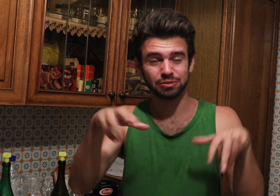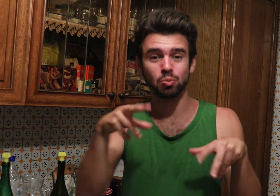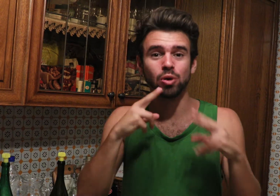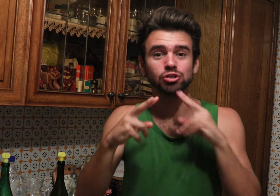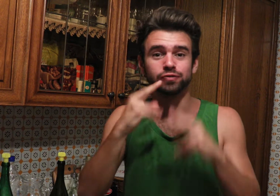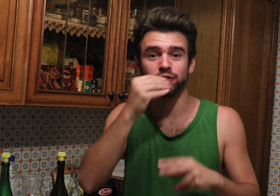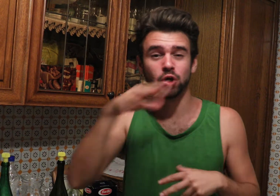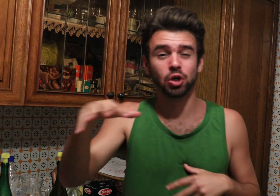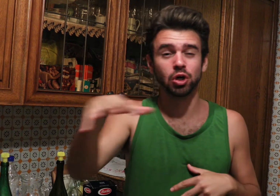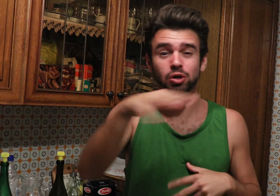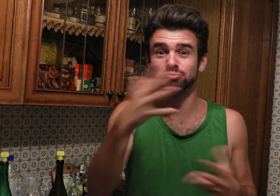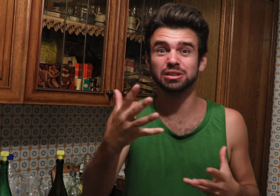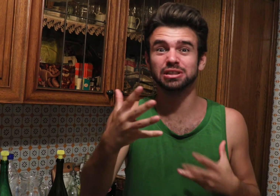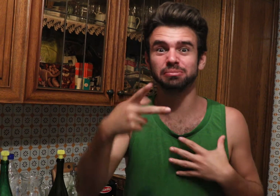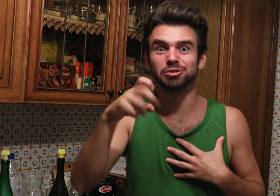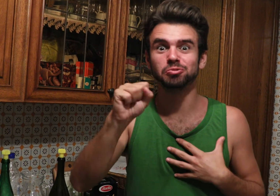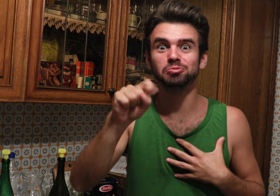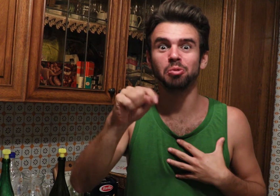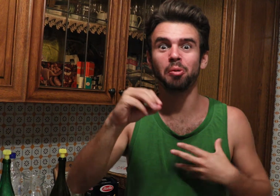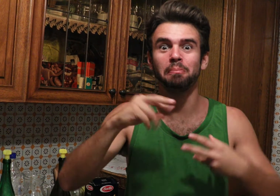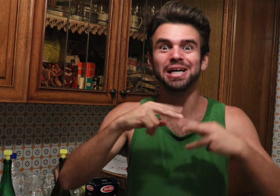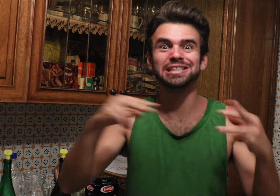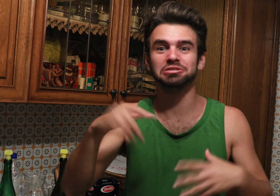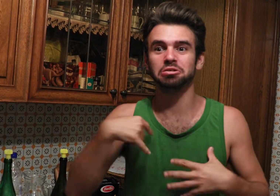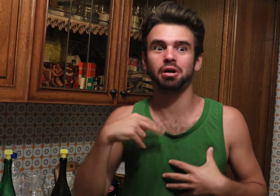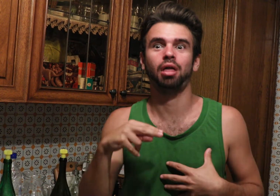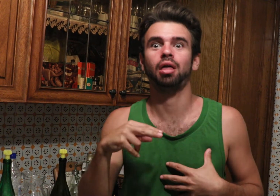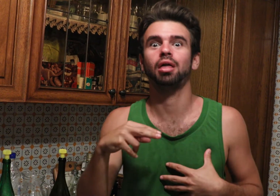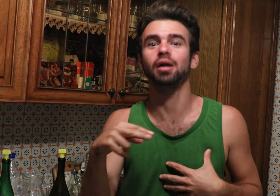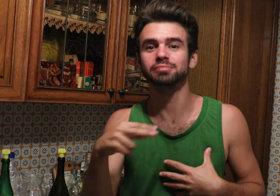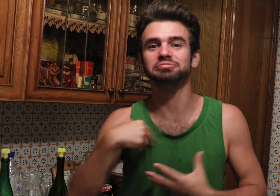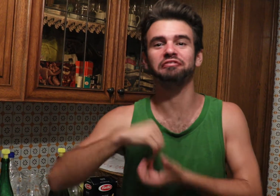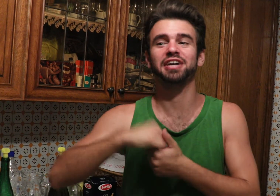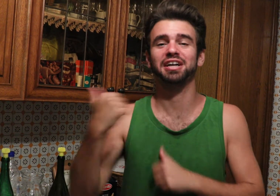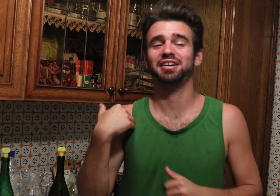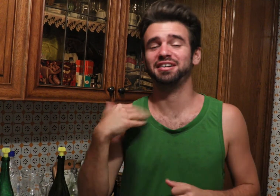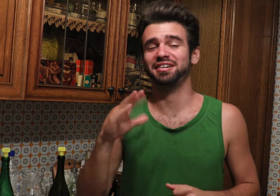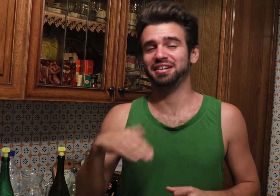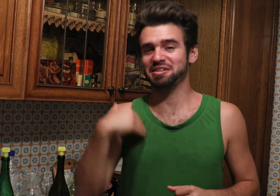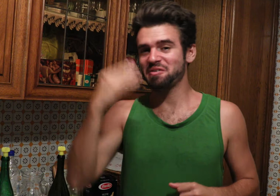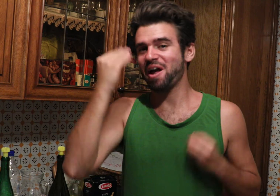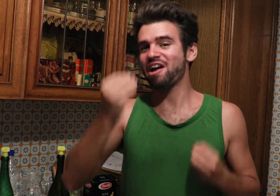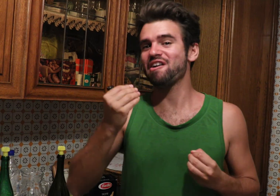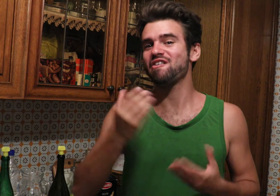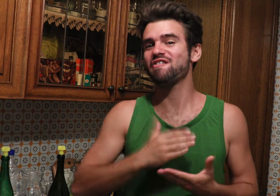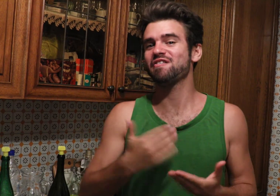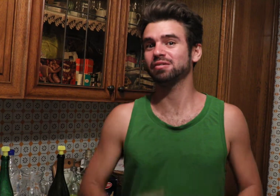But pesto pasta is literally at every restaurant! My Italian friend said he knows how to cook a homemade pesto!